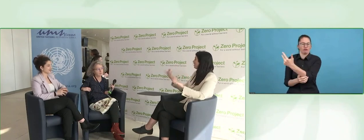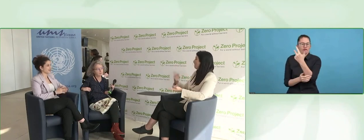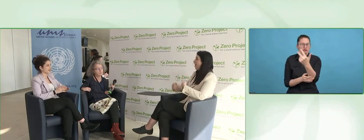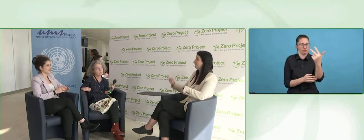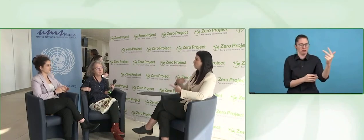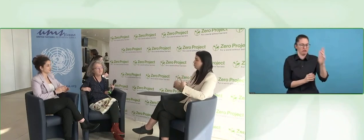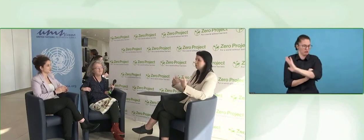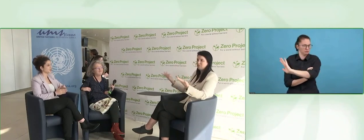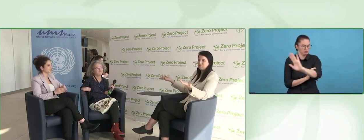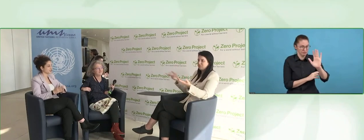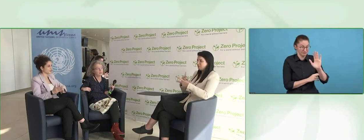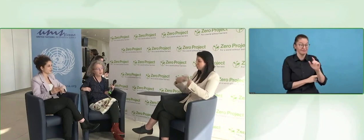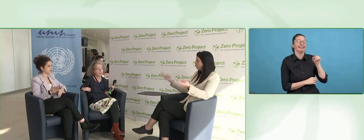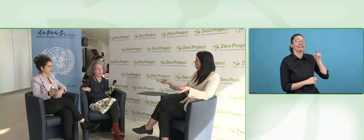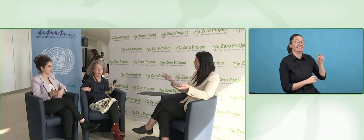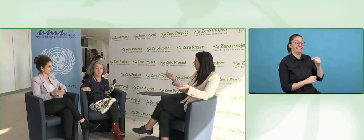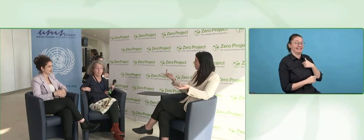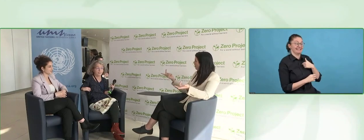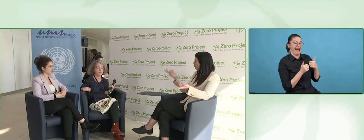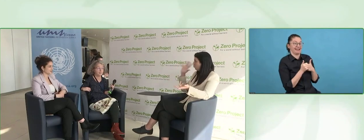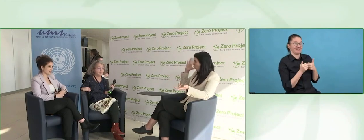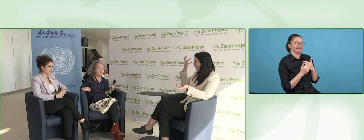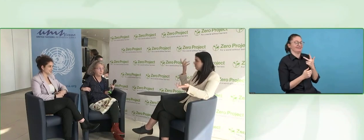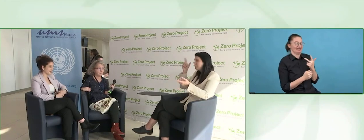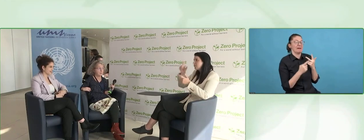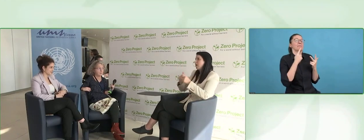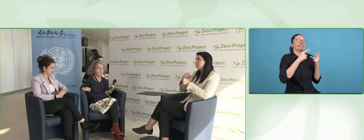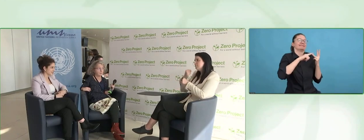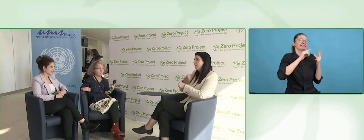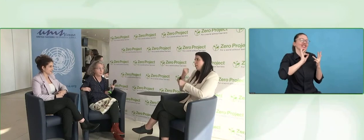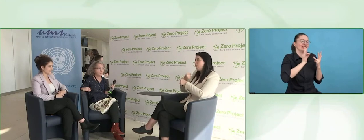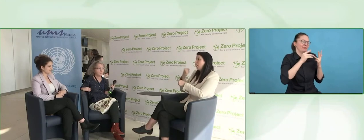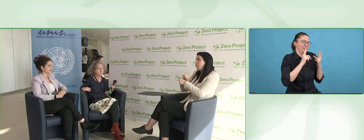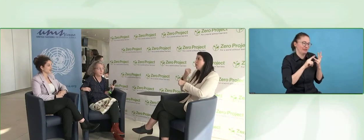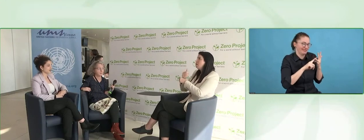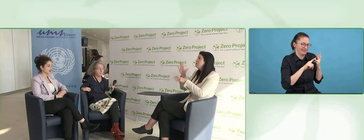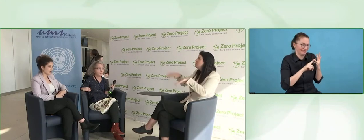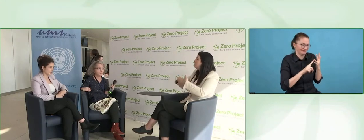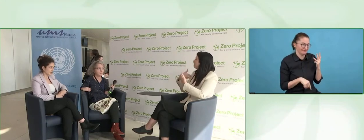switch interpreters, because she is getting tired, and it is a lot of